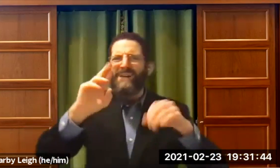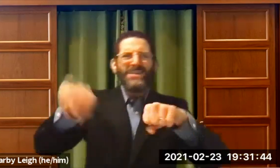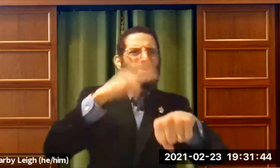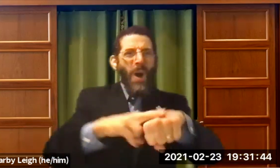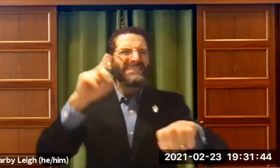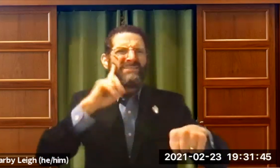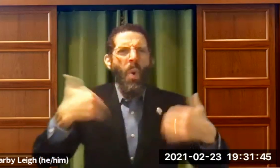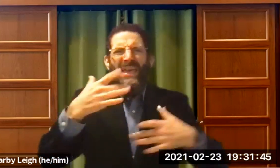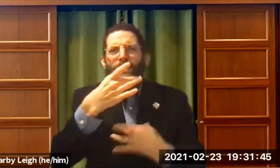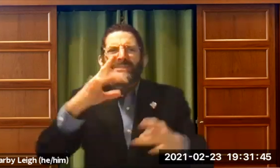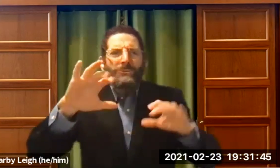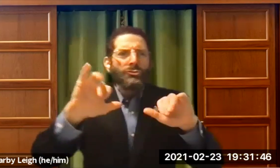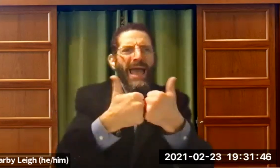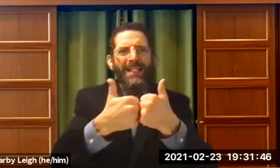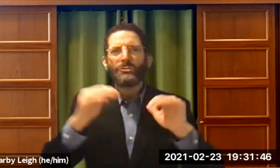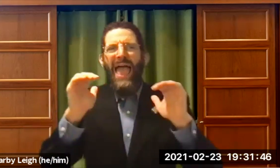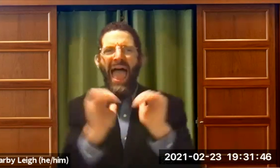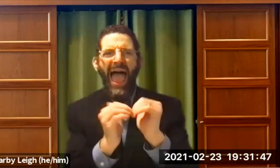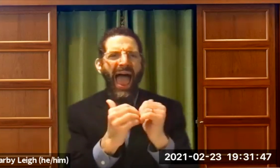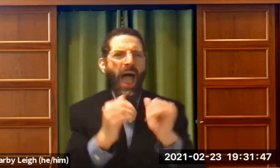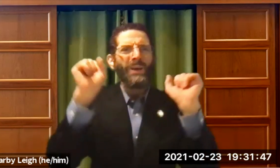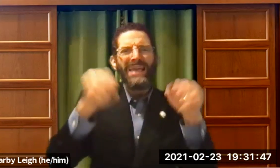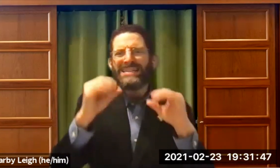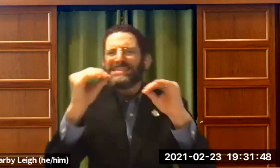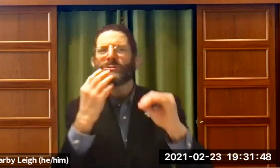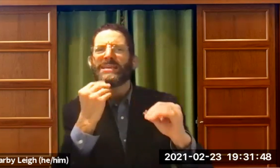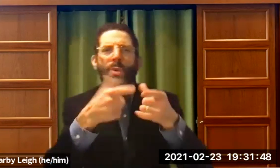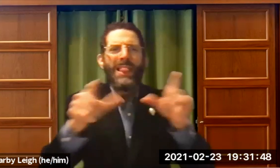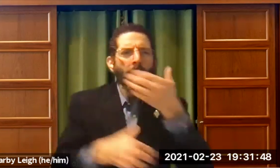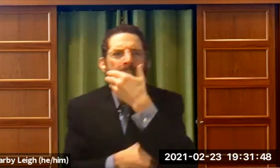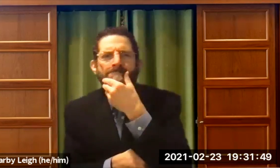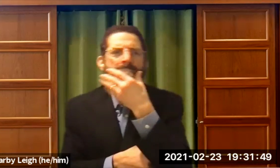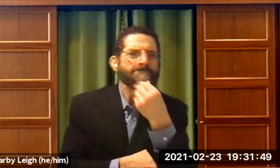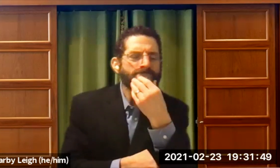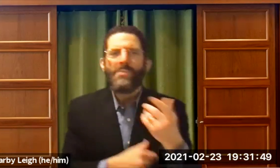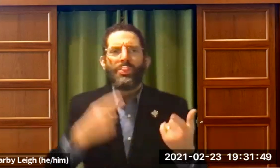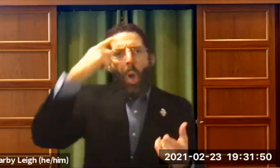We can share Jew dais woman the deaf community. Wow, what a great challenge. He wants to learn the